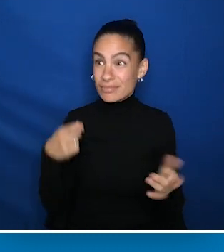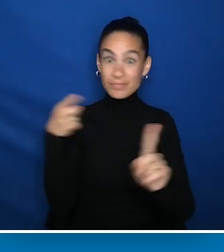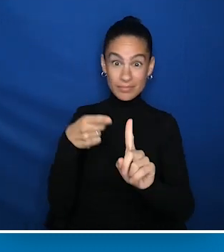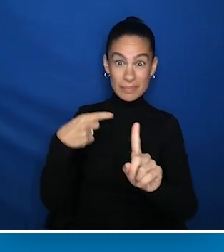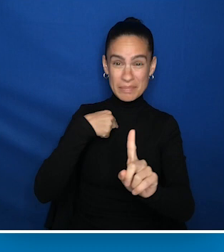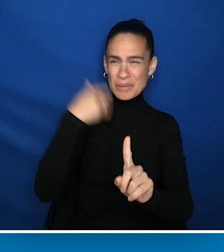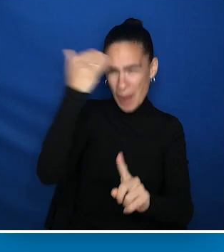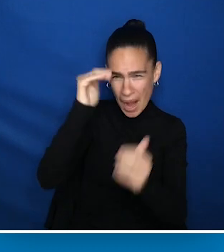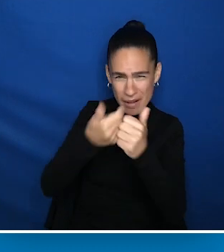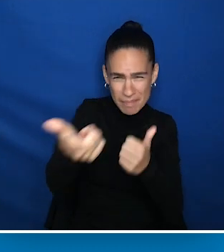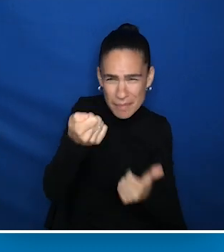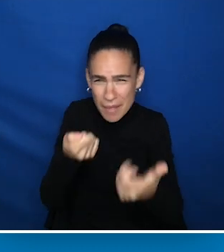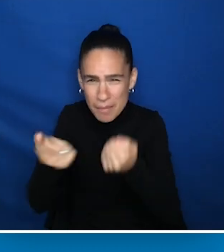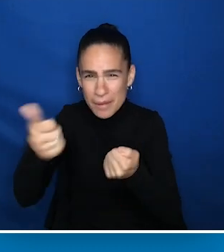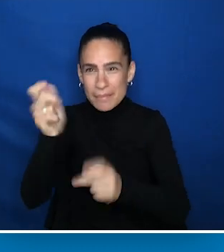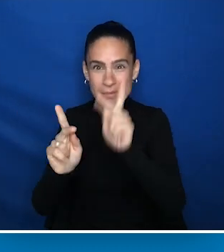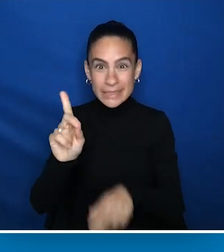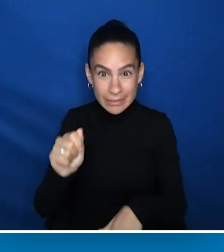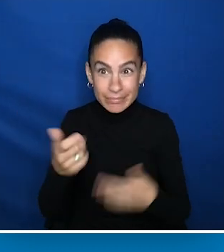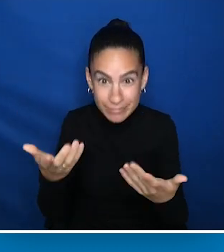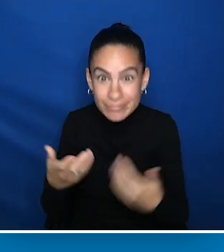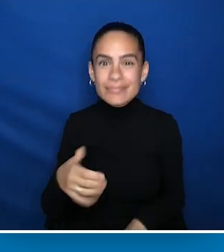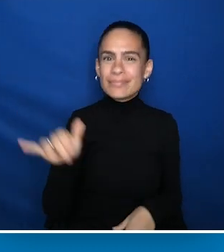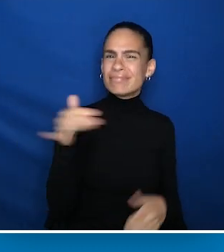First, we know how to find other people with disabilities.